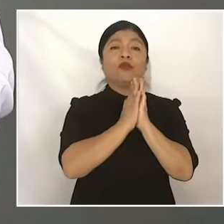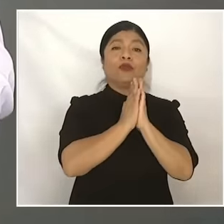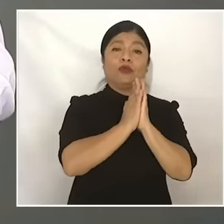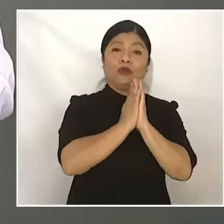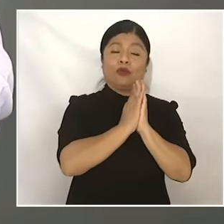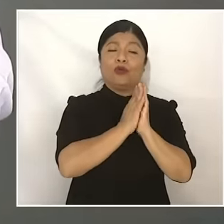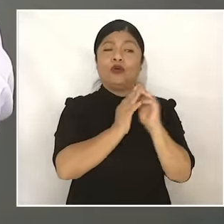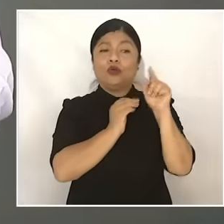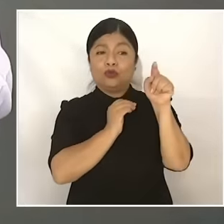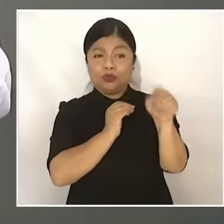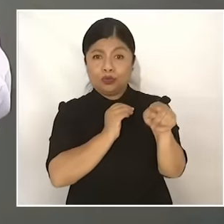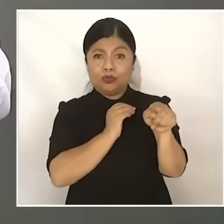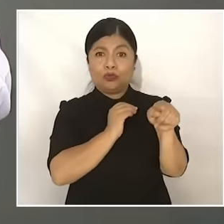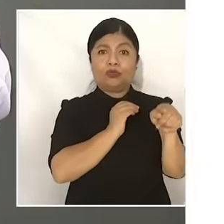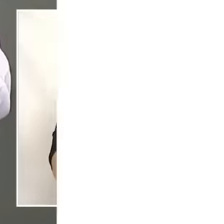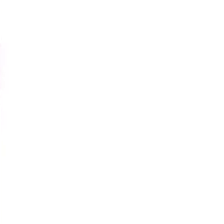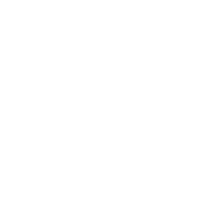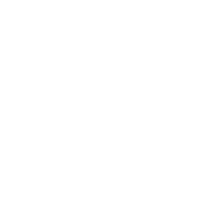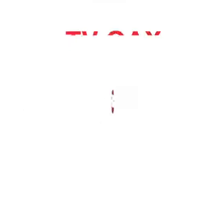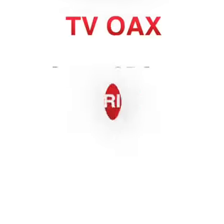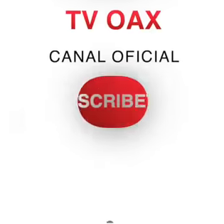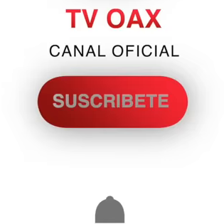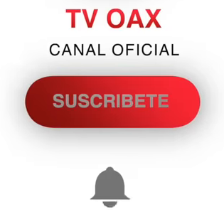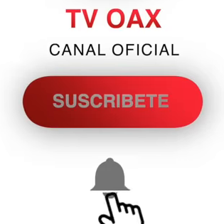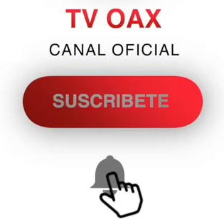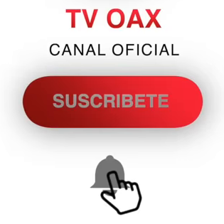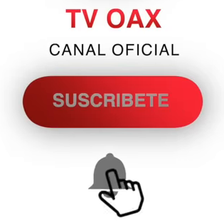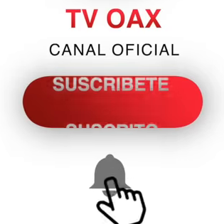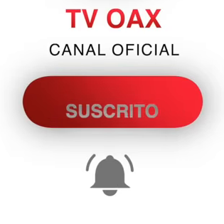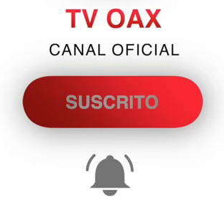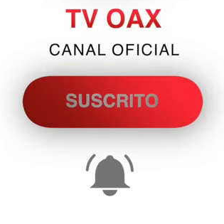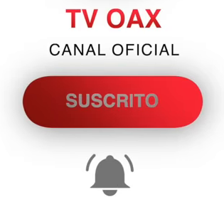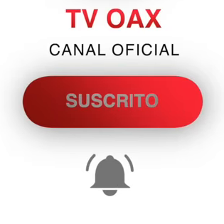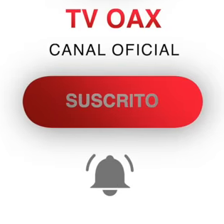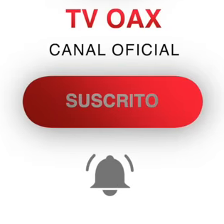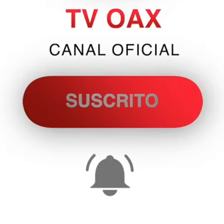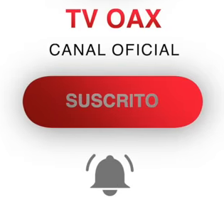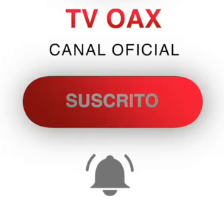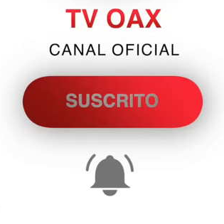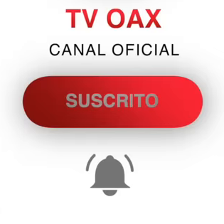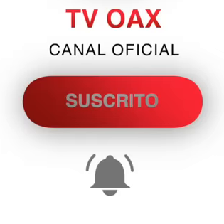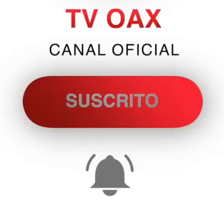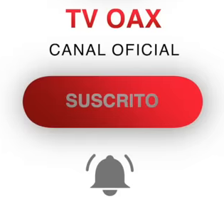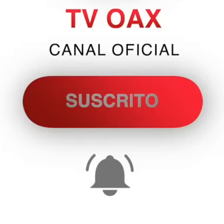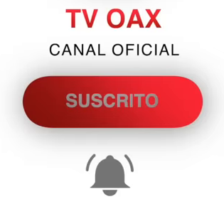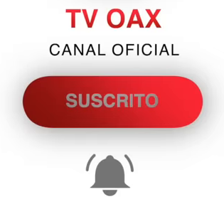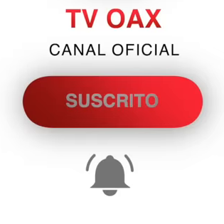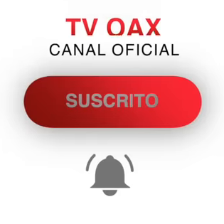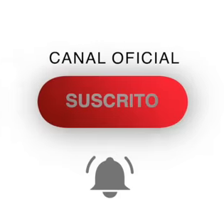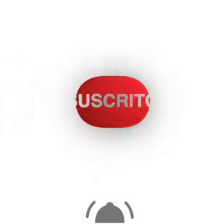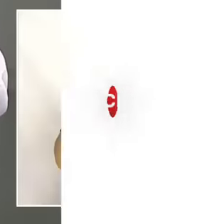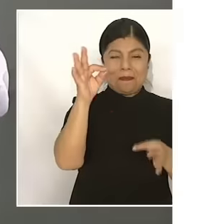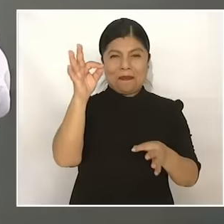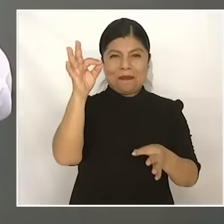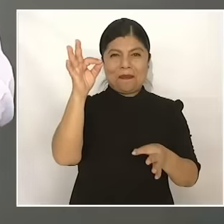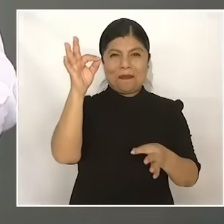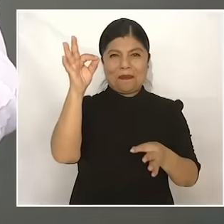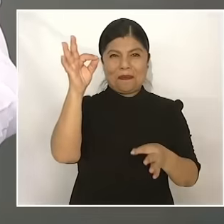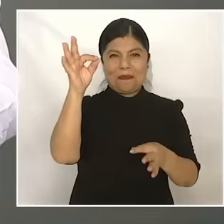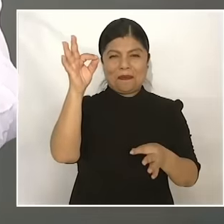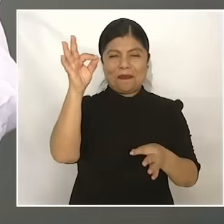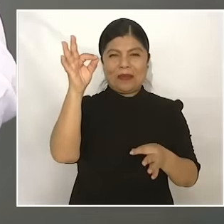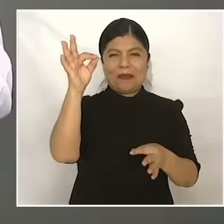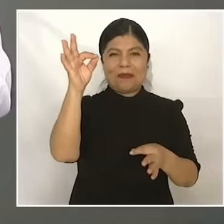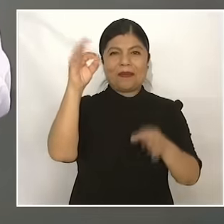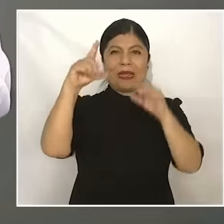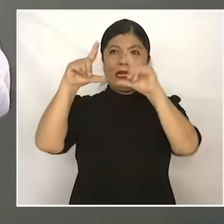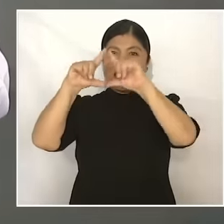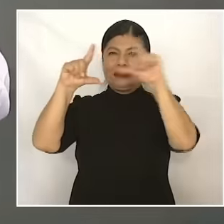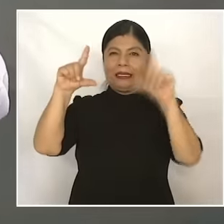man of letters, in a famous document known as the sentiments of the nation,